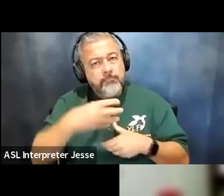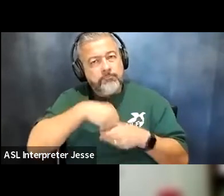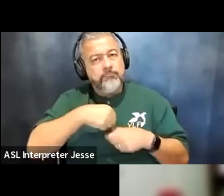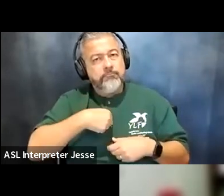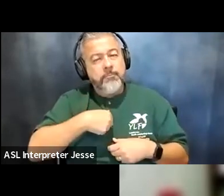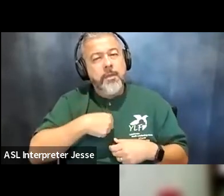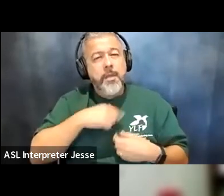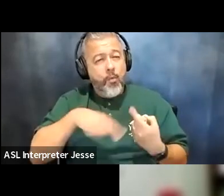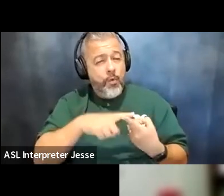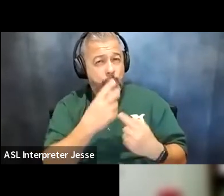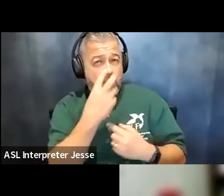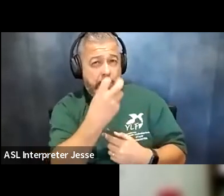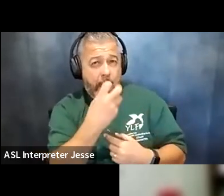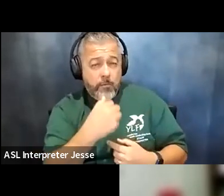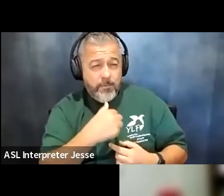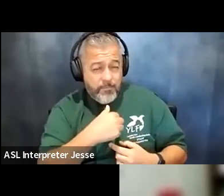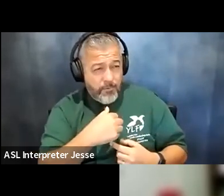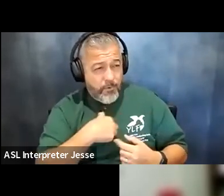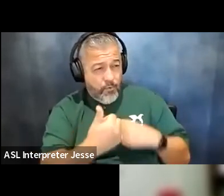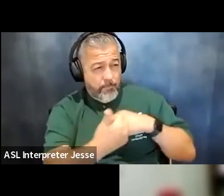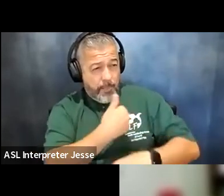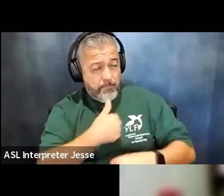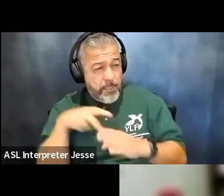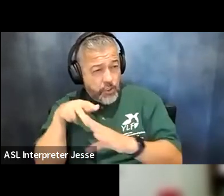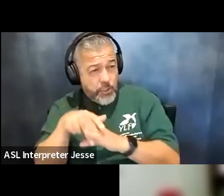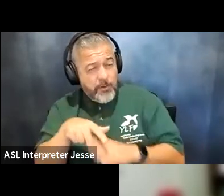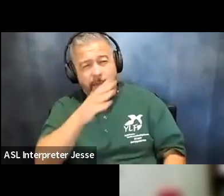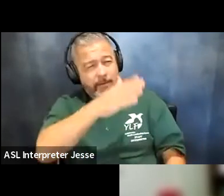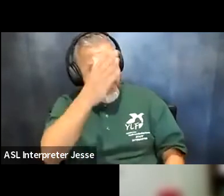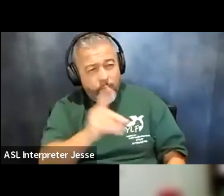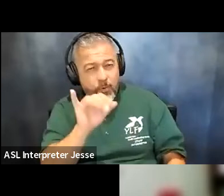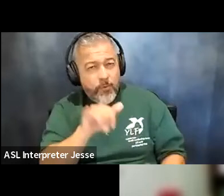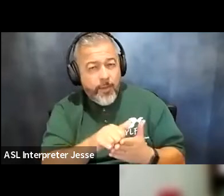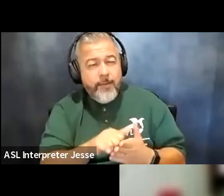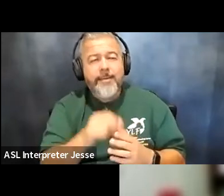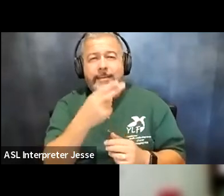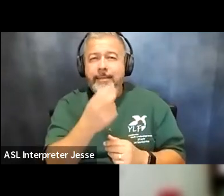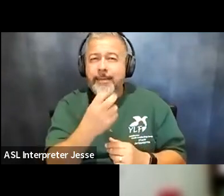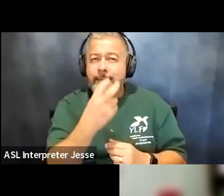question me cheating that i would never have done you know that he questioned my integrity and so